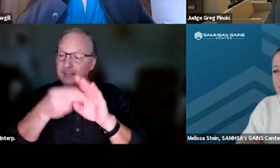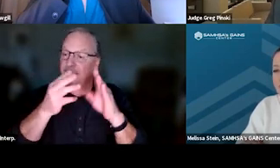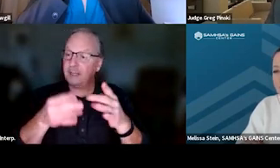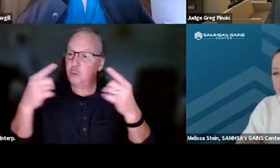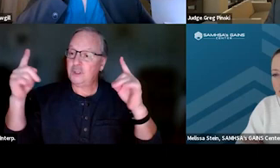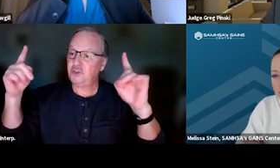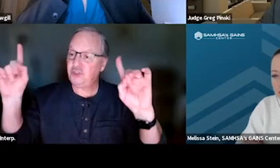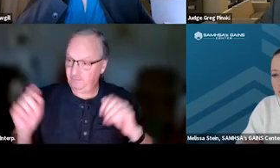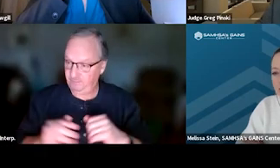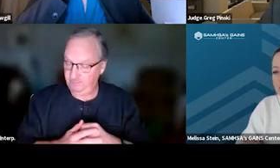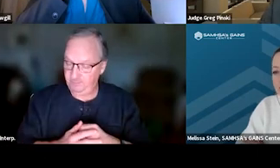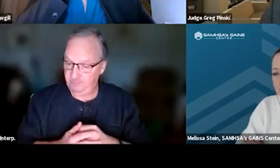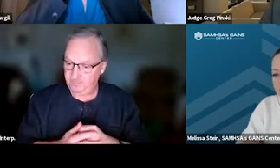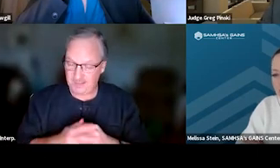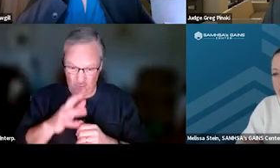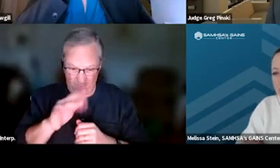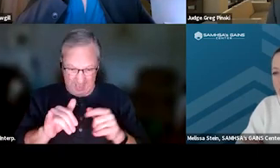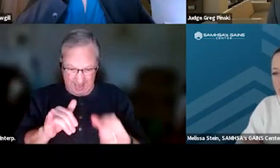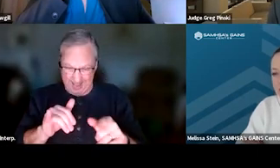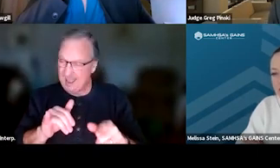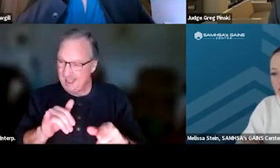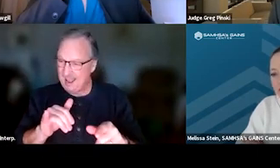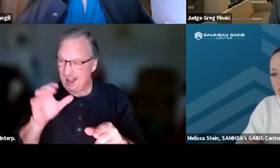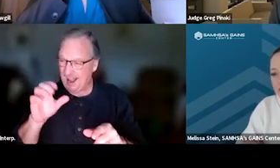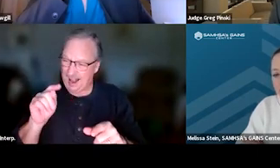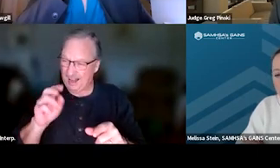And in that context, if relapse happens,